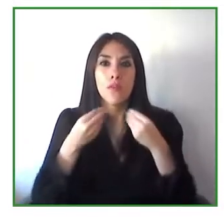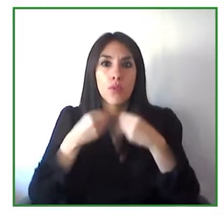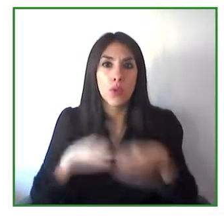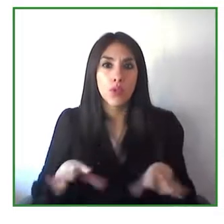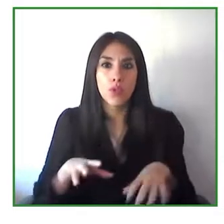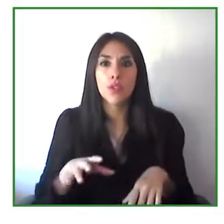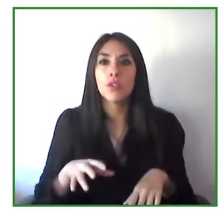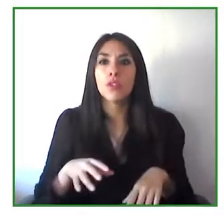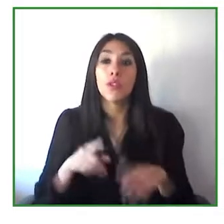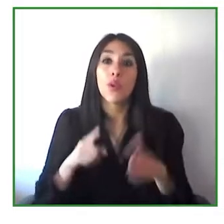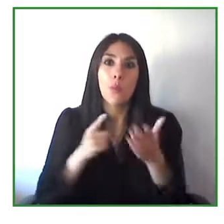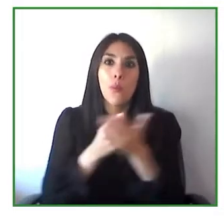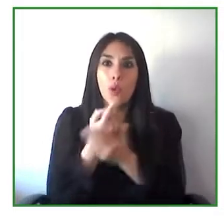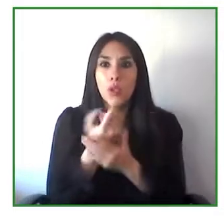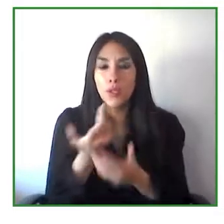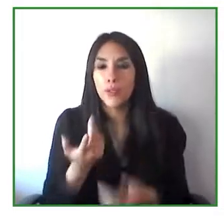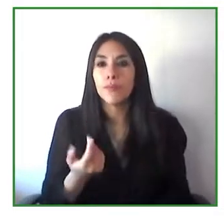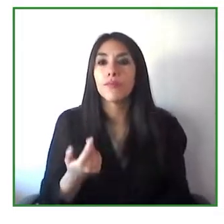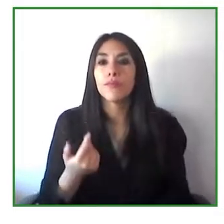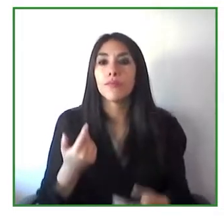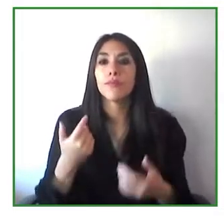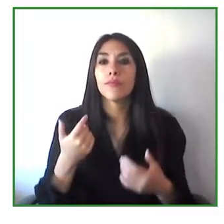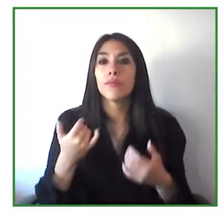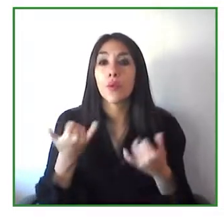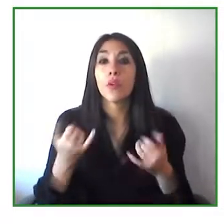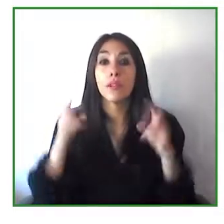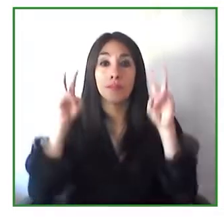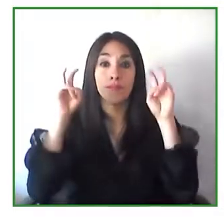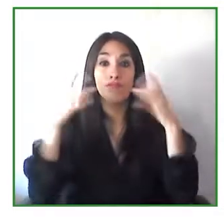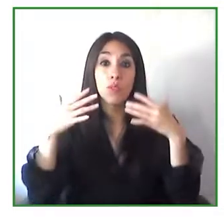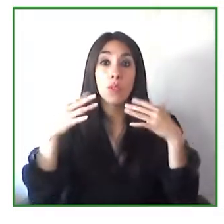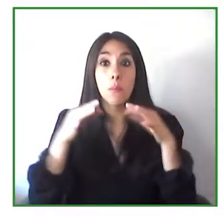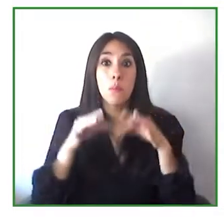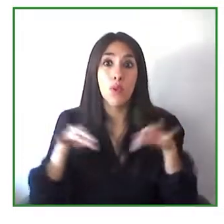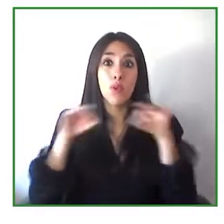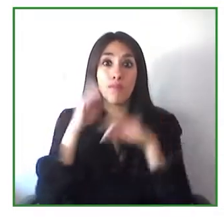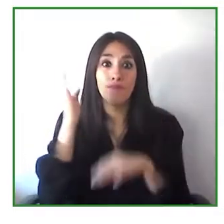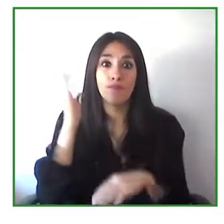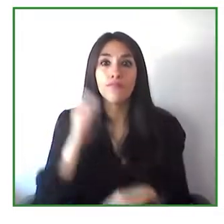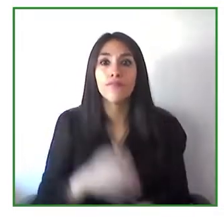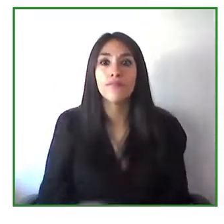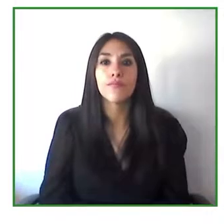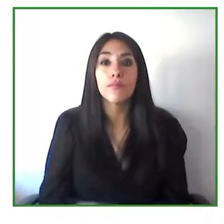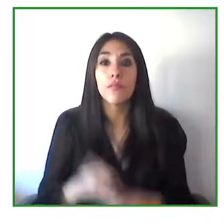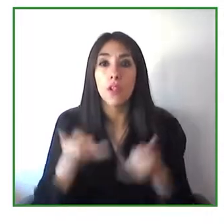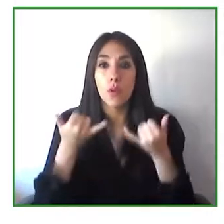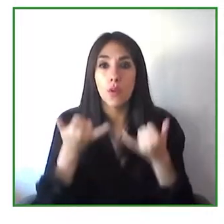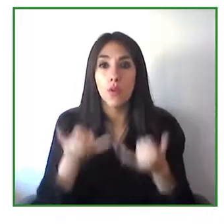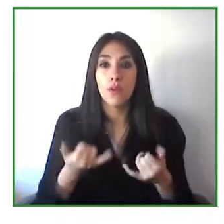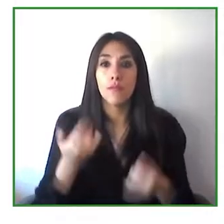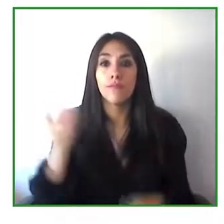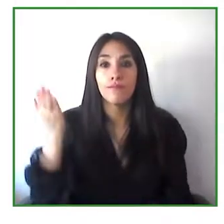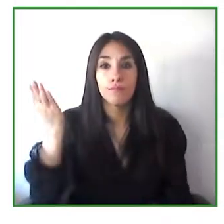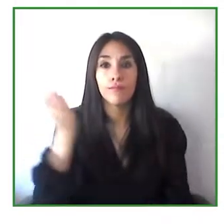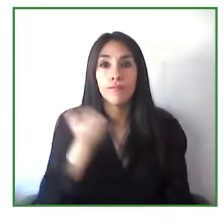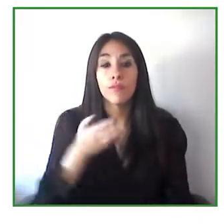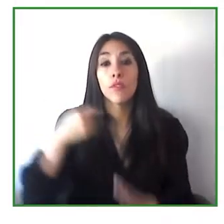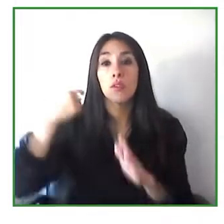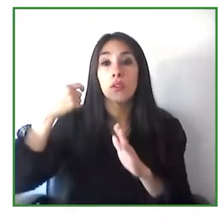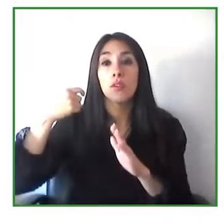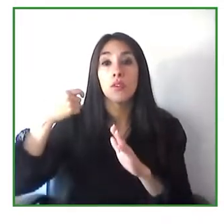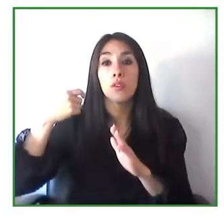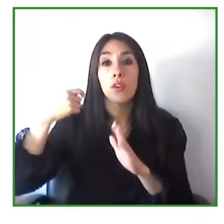So now I will leave you with a recording of her speech where she gives us her perspective